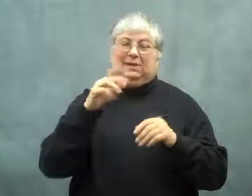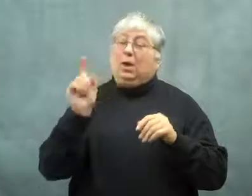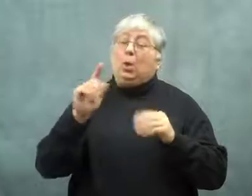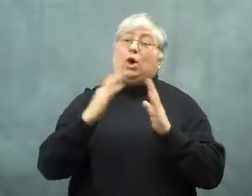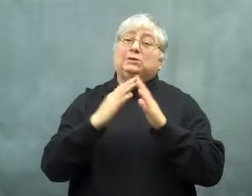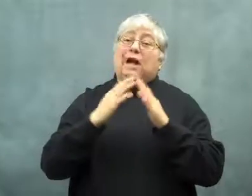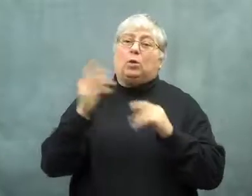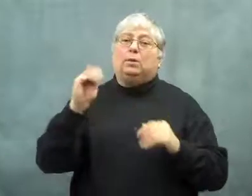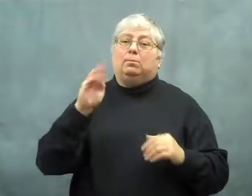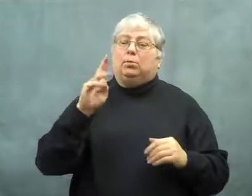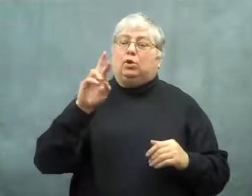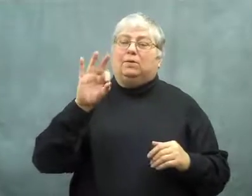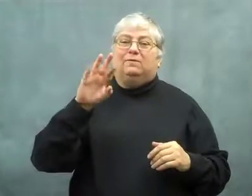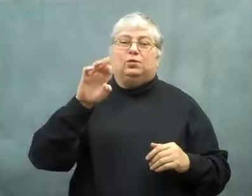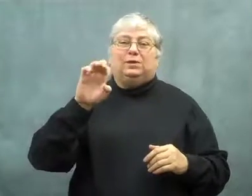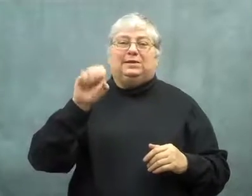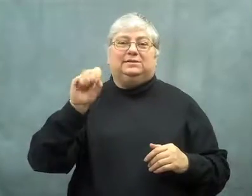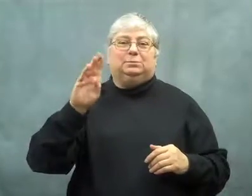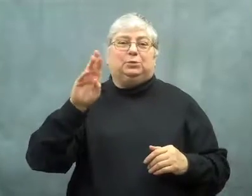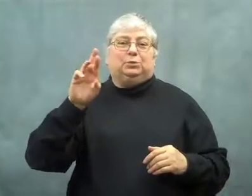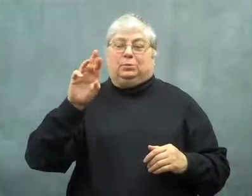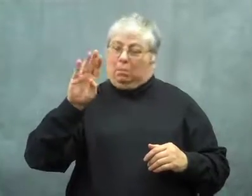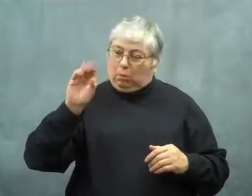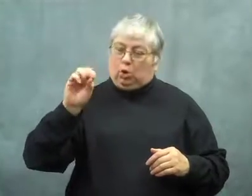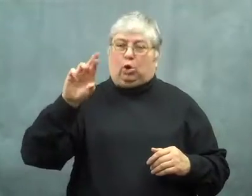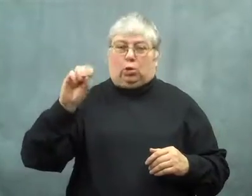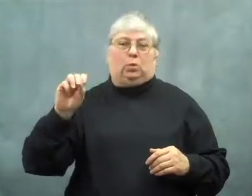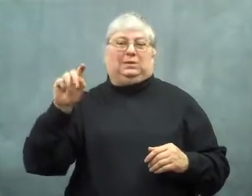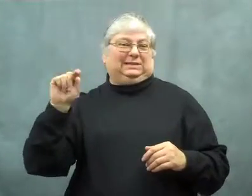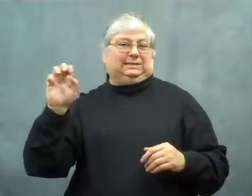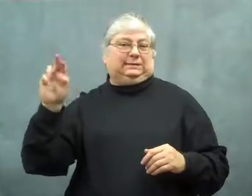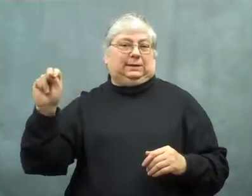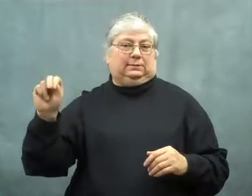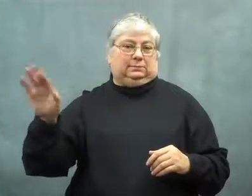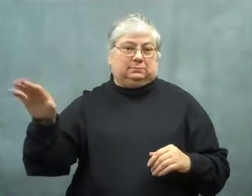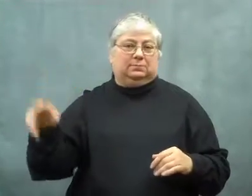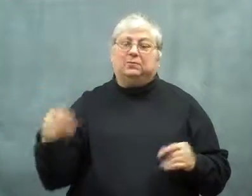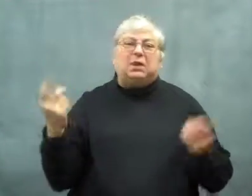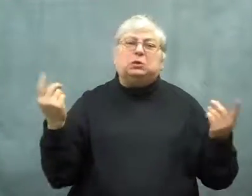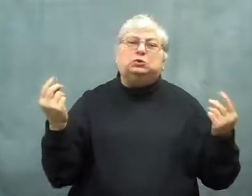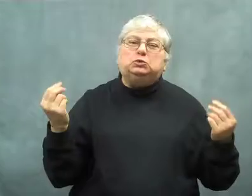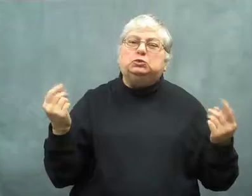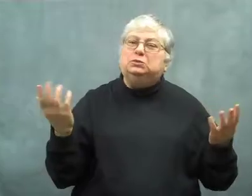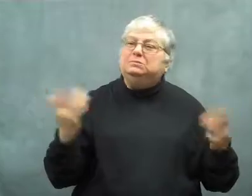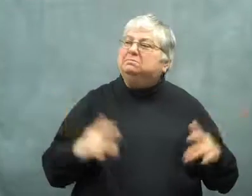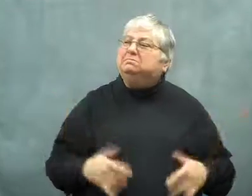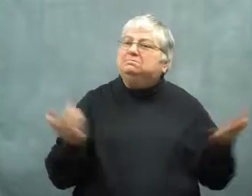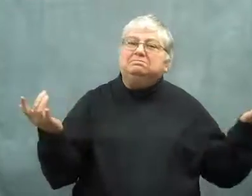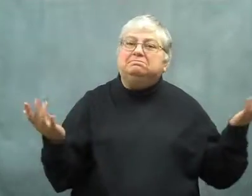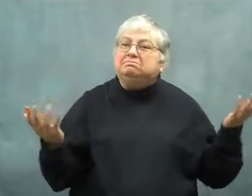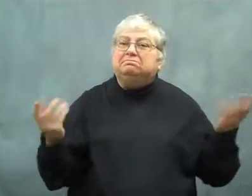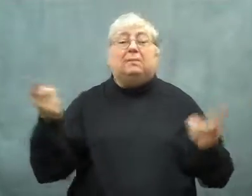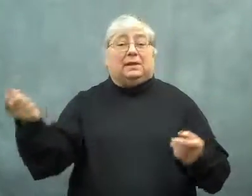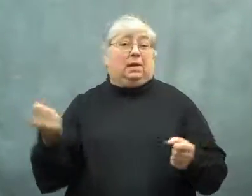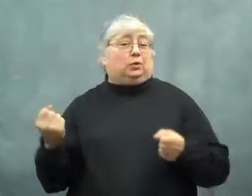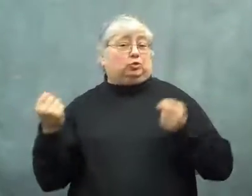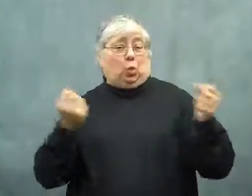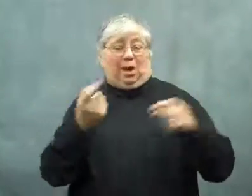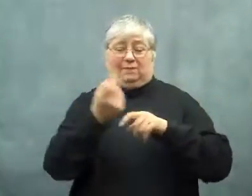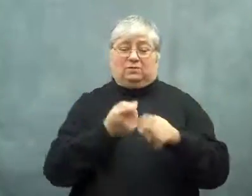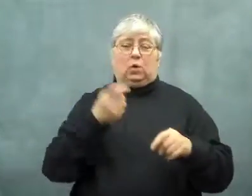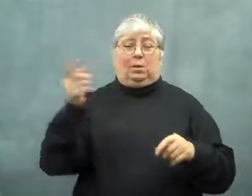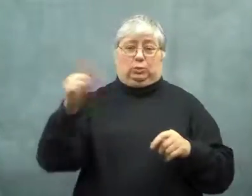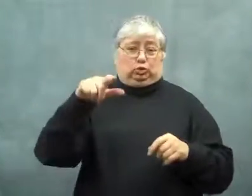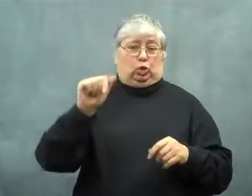That's in Murfreesboro, Tennessee.